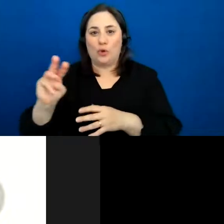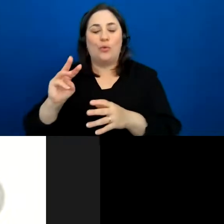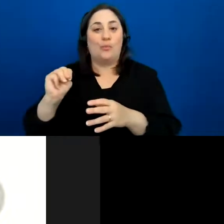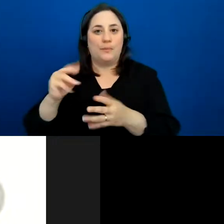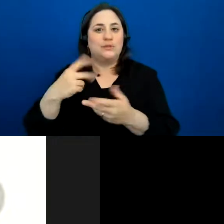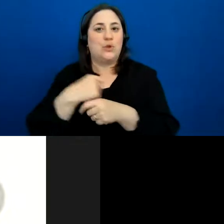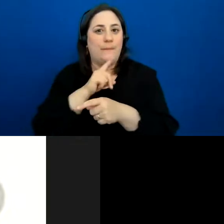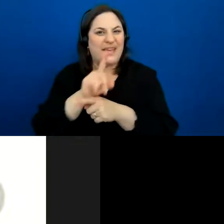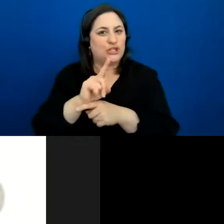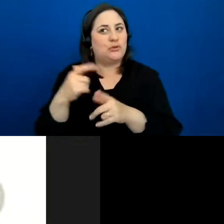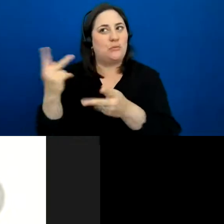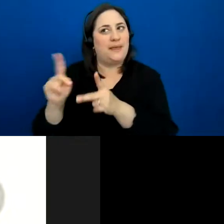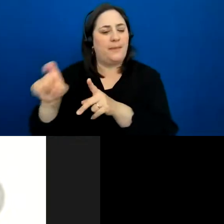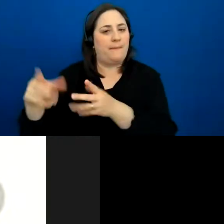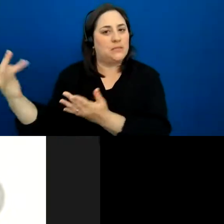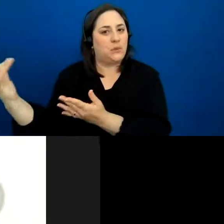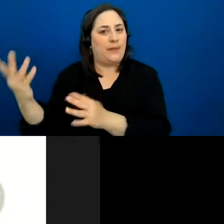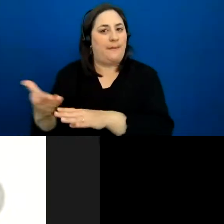that you do know are participating, people that you might not know.